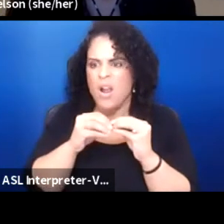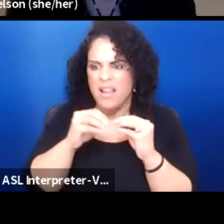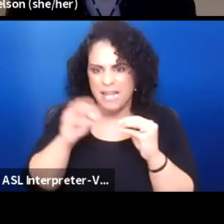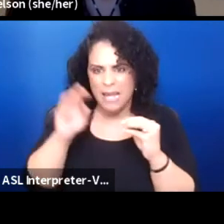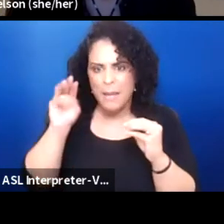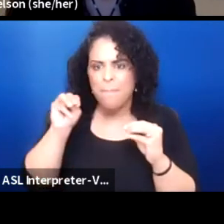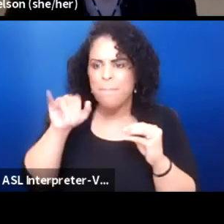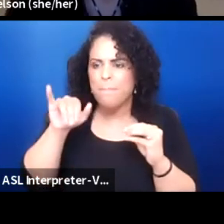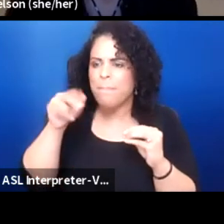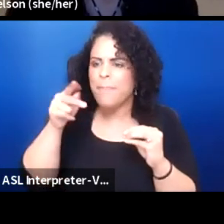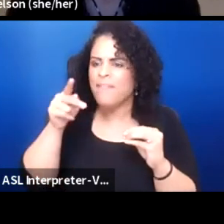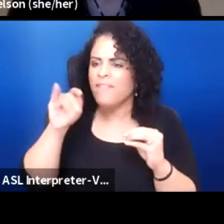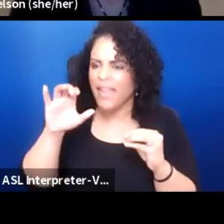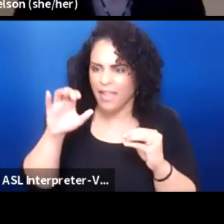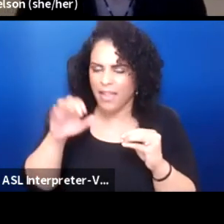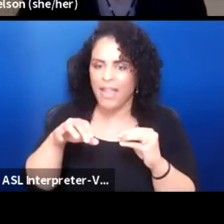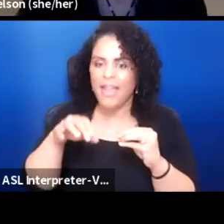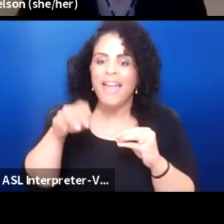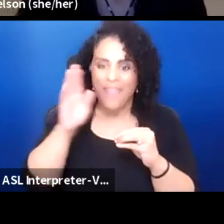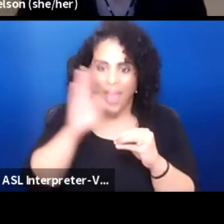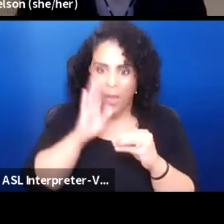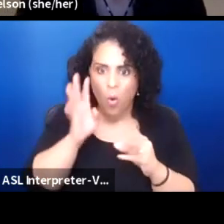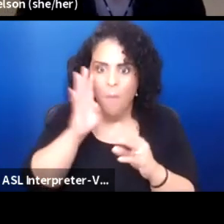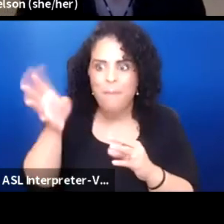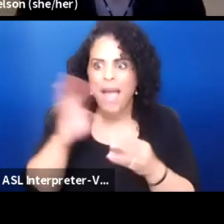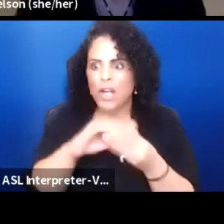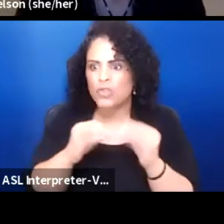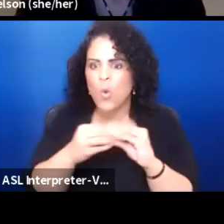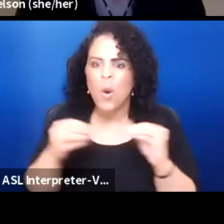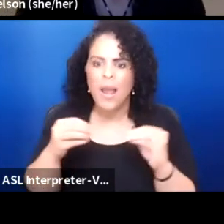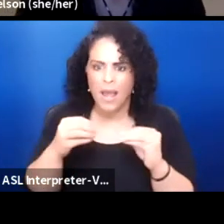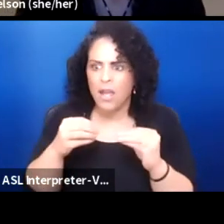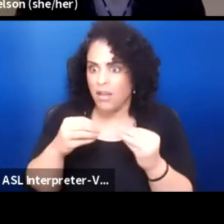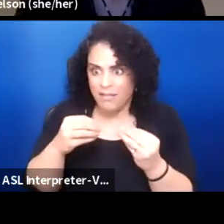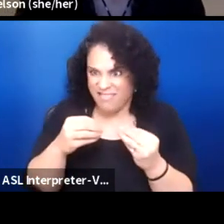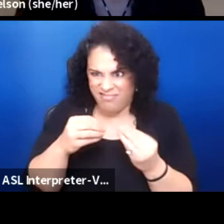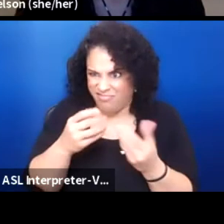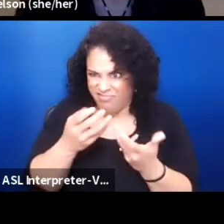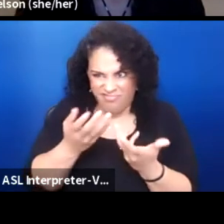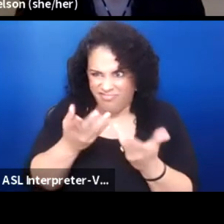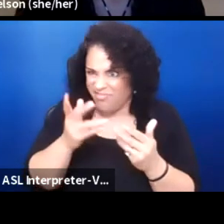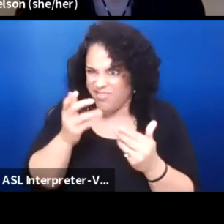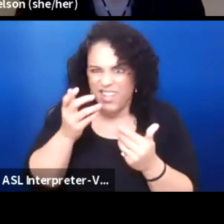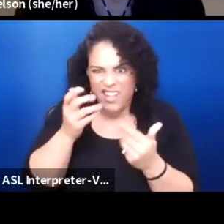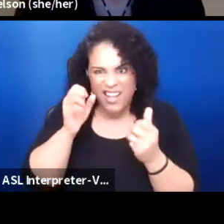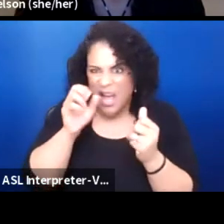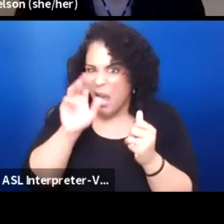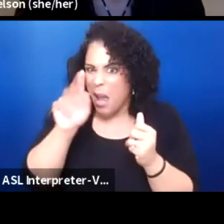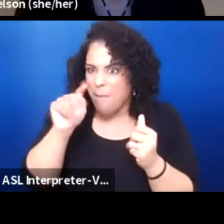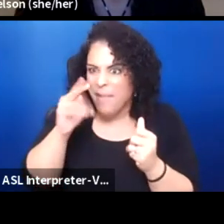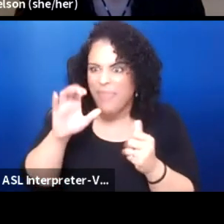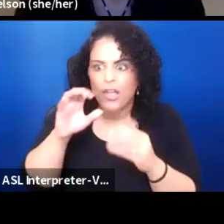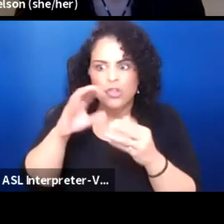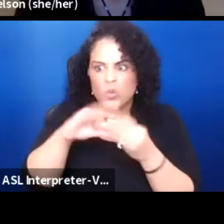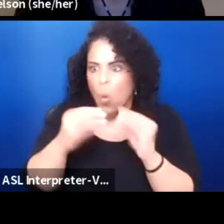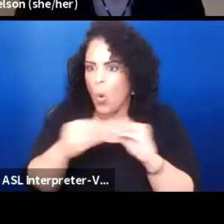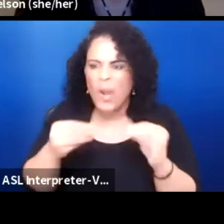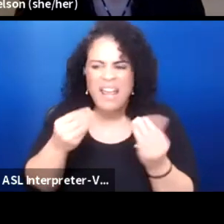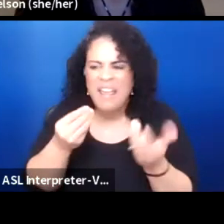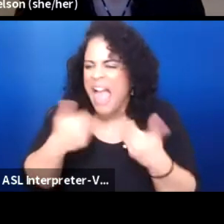and they would make a story that becomes timeless because a mythic story to me is a timeless story. That's why they started long time ago.